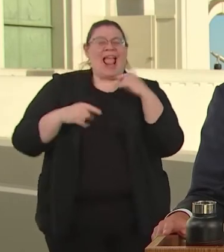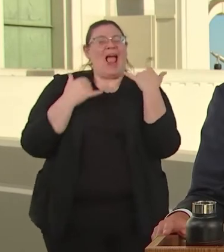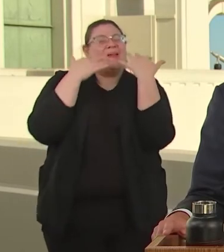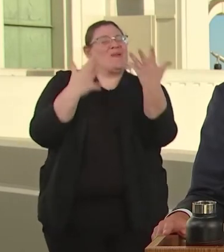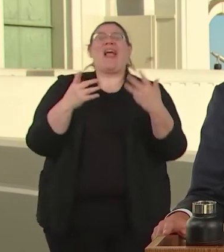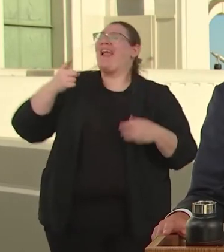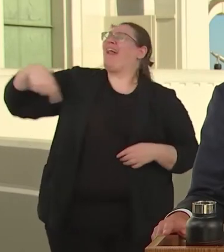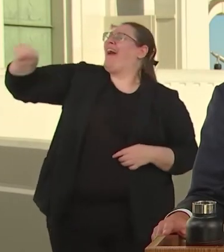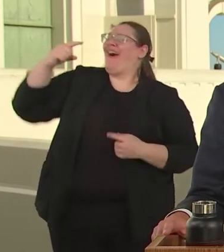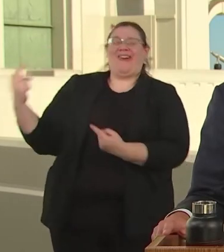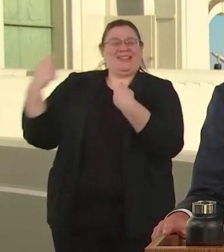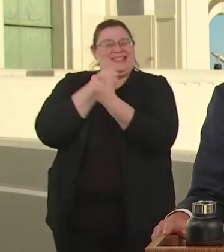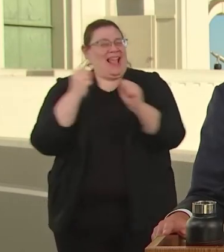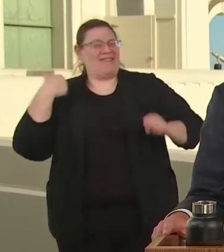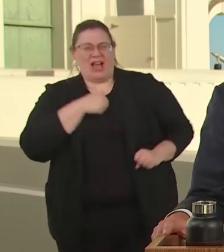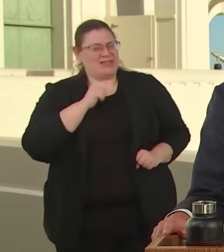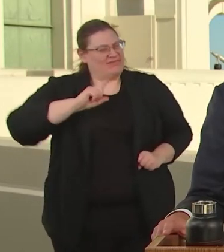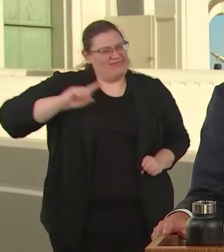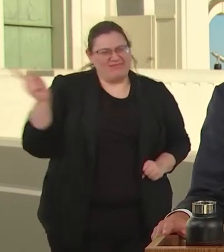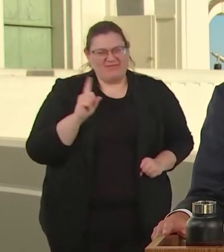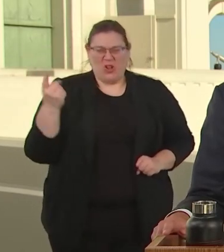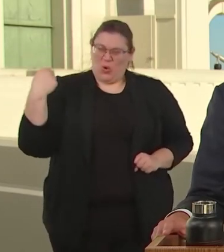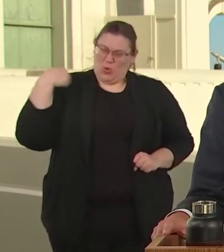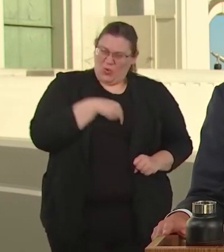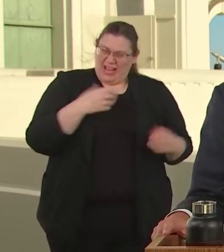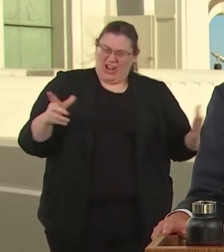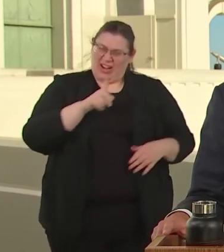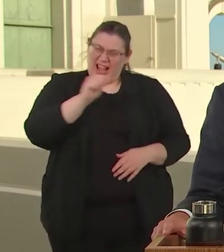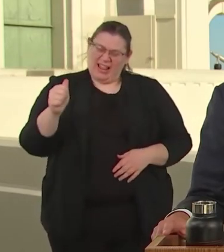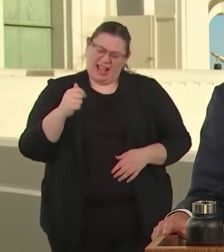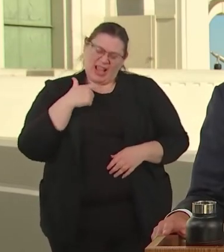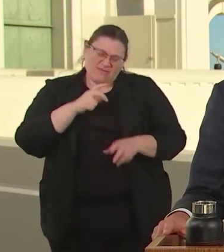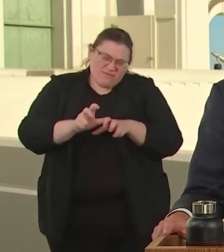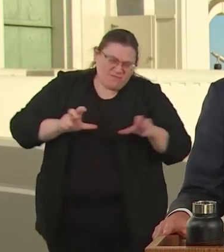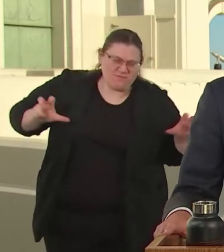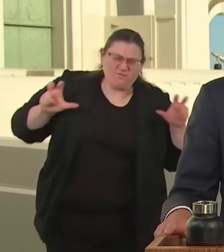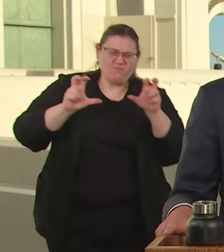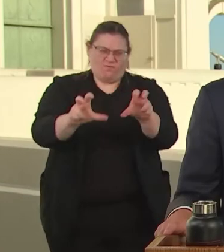FOR THE CALVARY TO ARRIVE, WE'RE PUTTING OUR MONEY WHERE